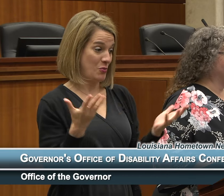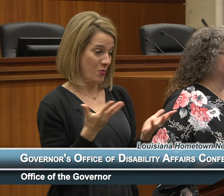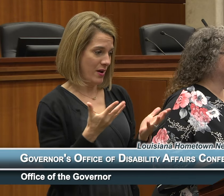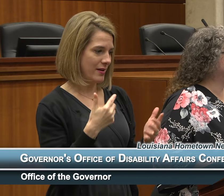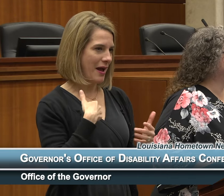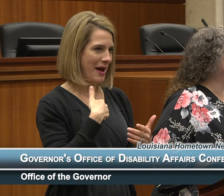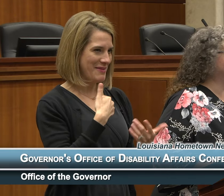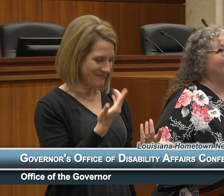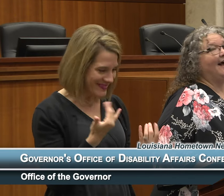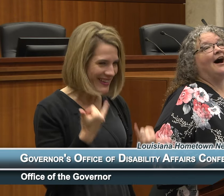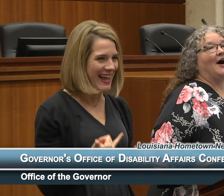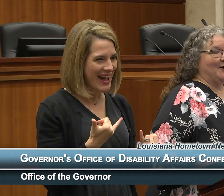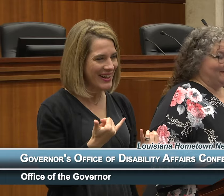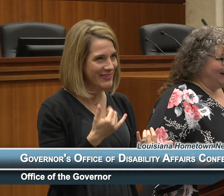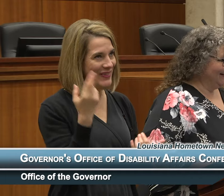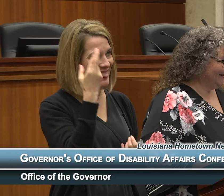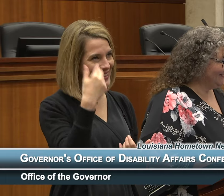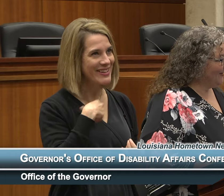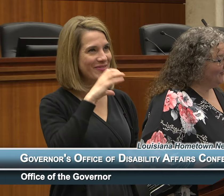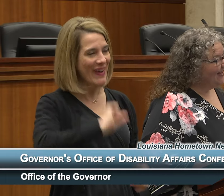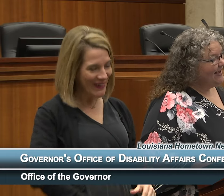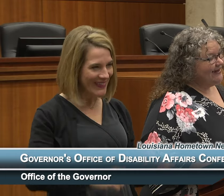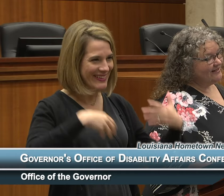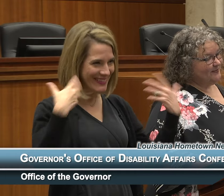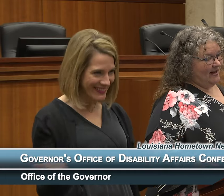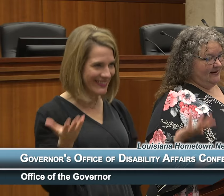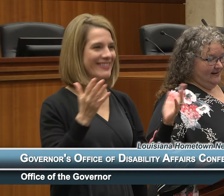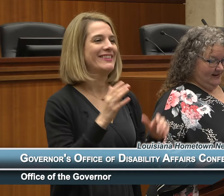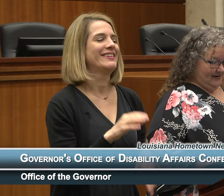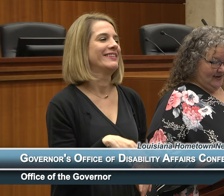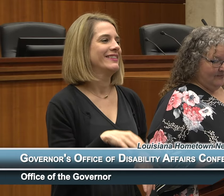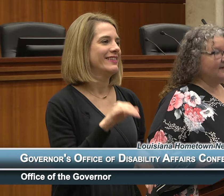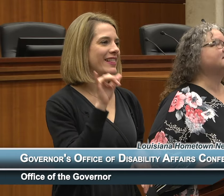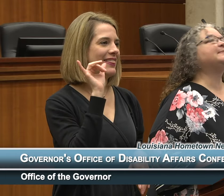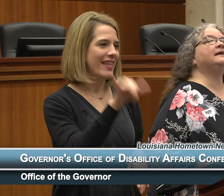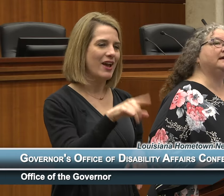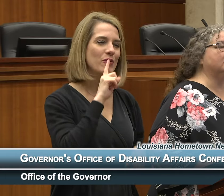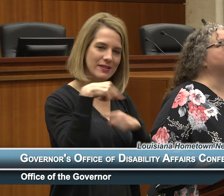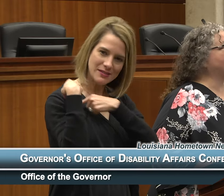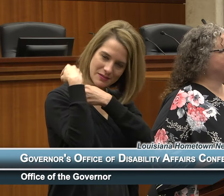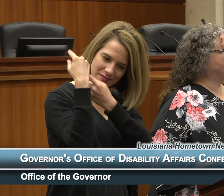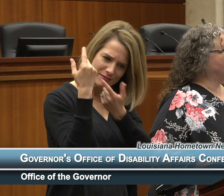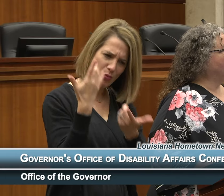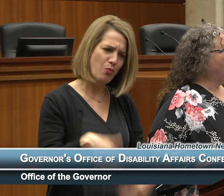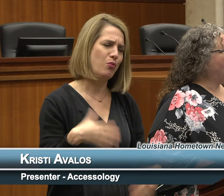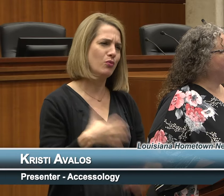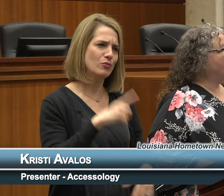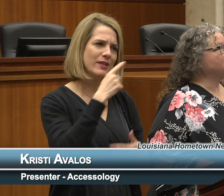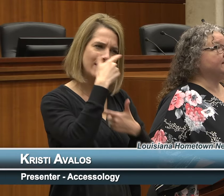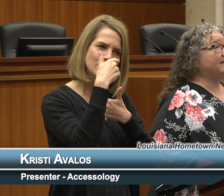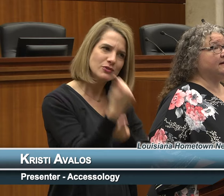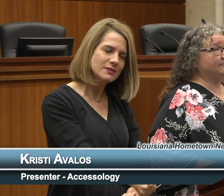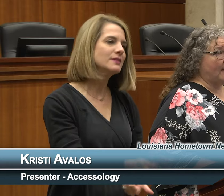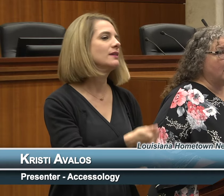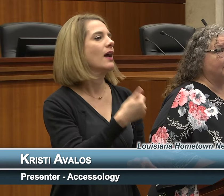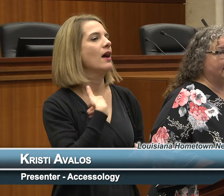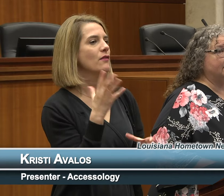old! It's been it's been interesting! I've actually been involved in